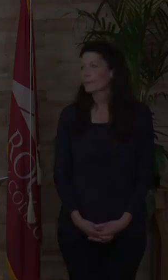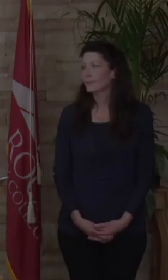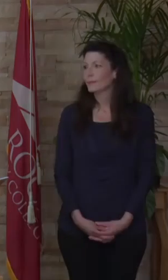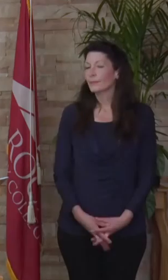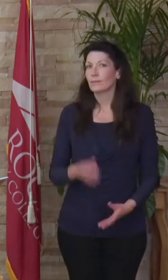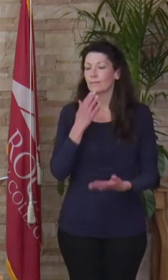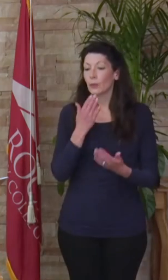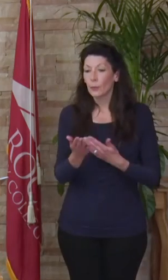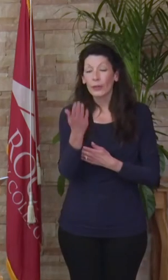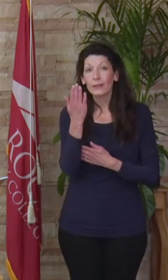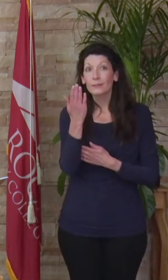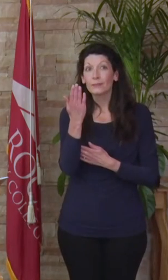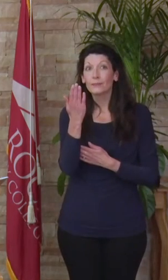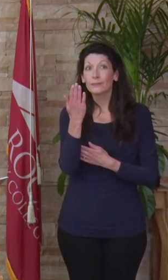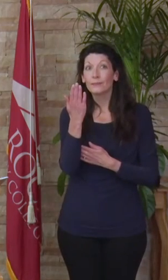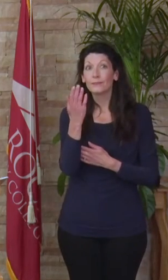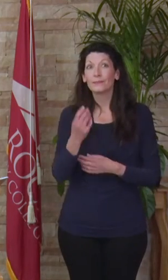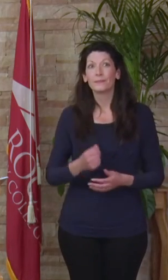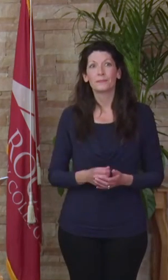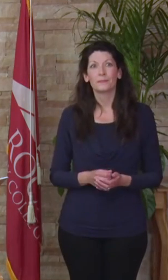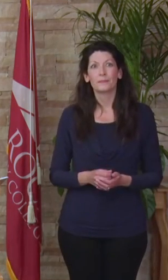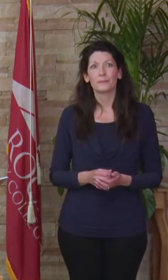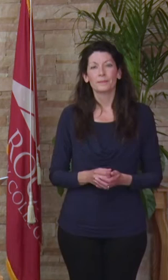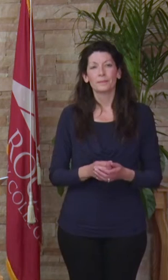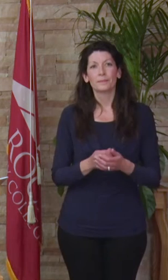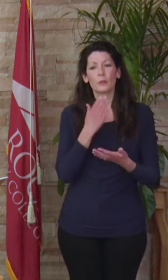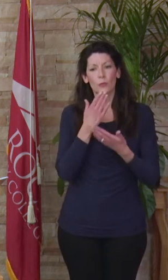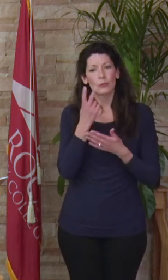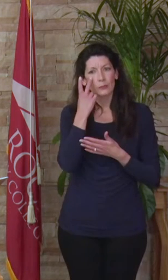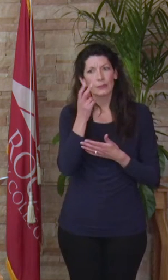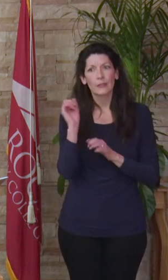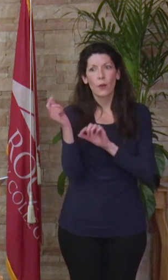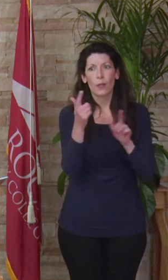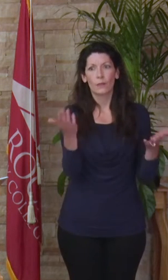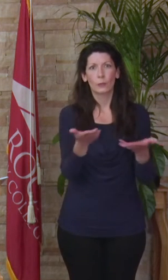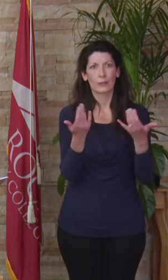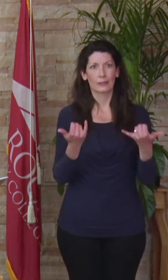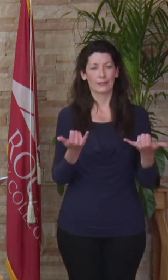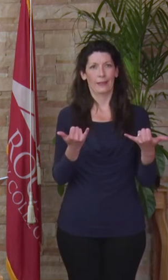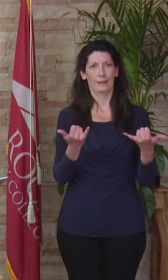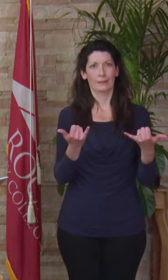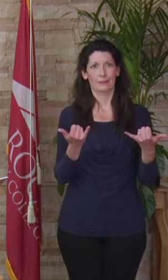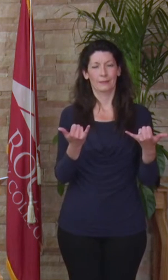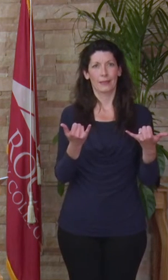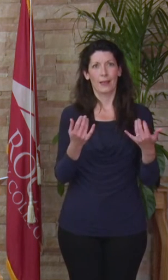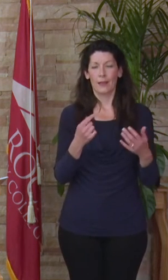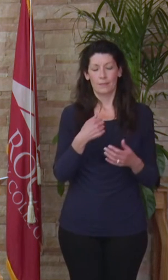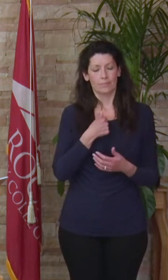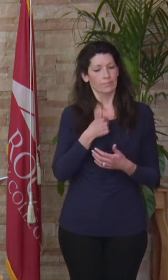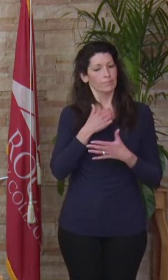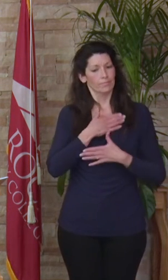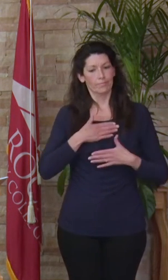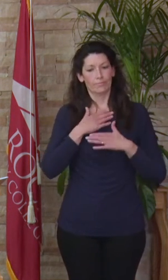[Dr. Michele Haney] Good morning! It's good to see you all here today and I am just very pleased to be welcoming you